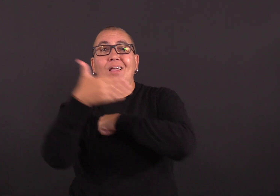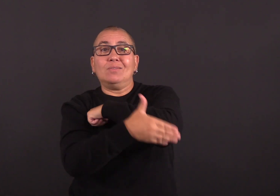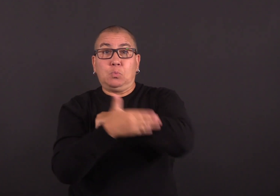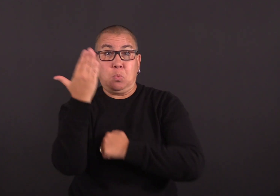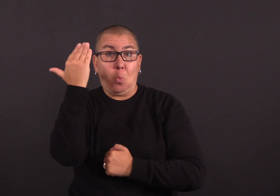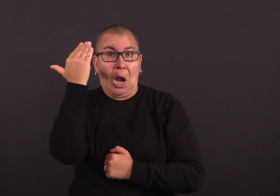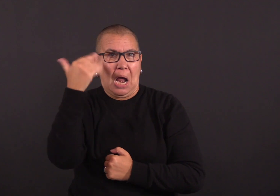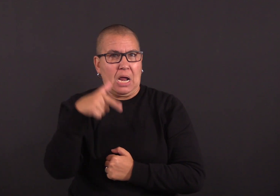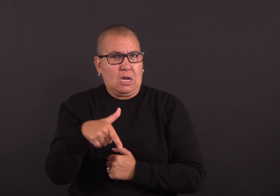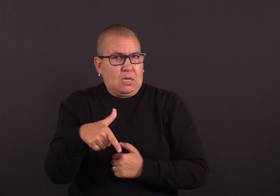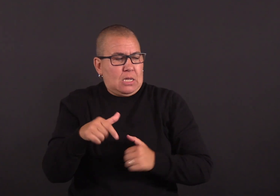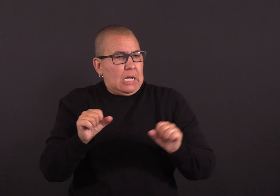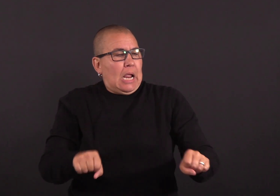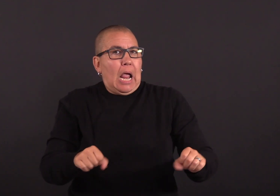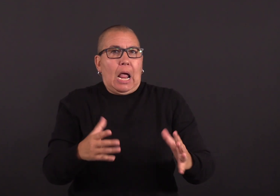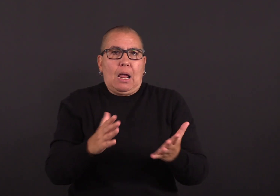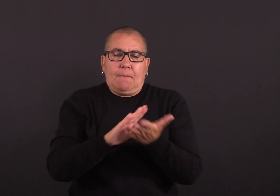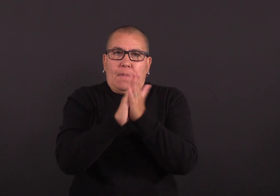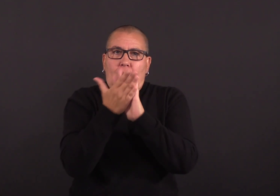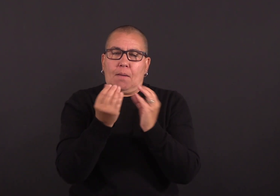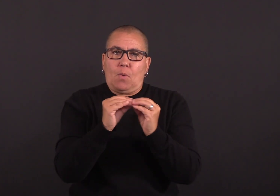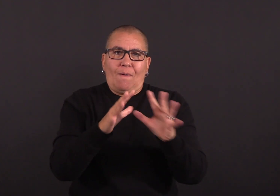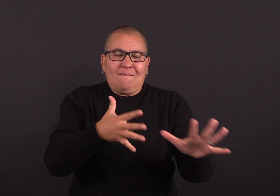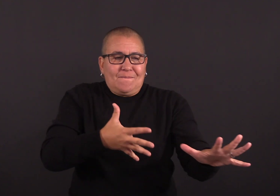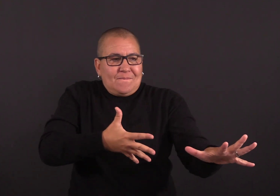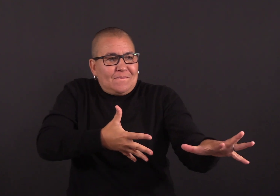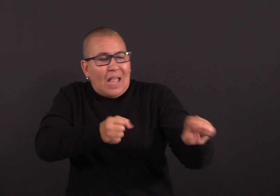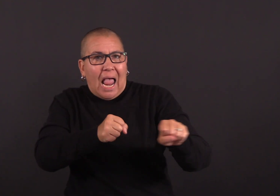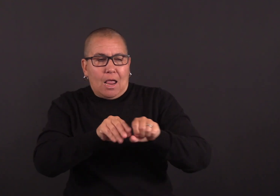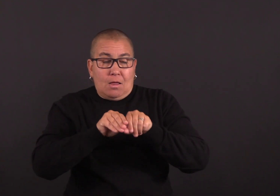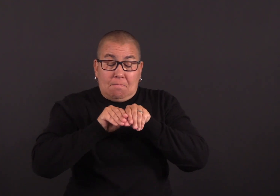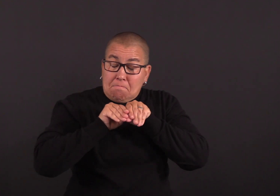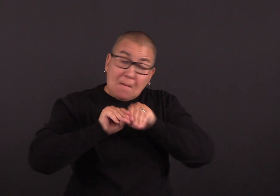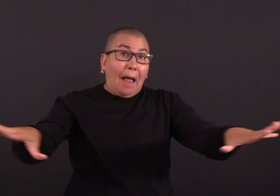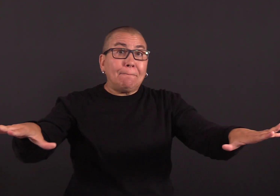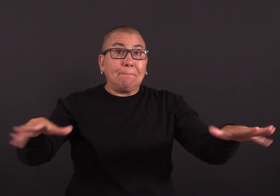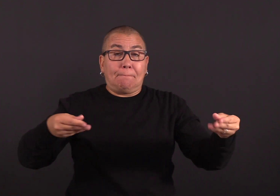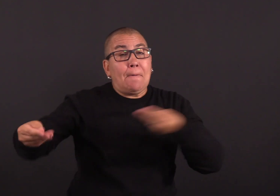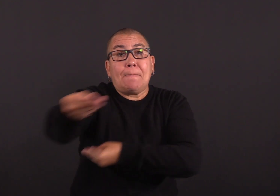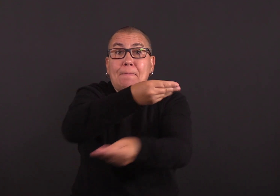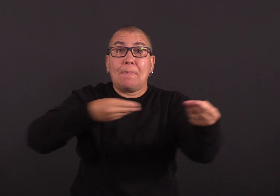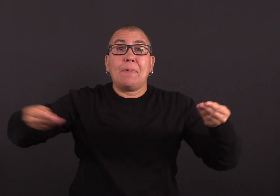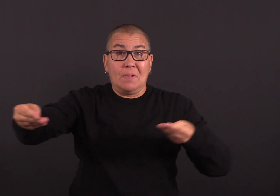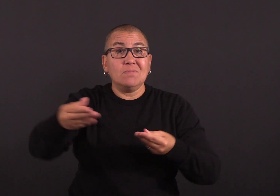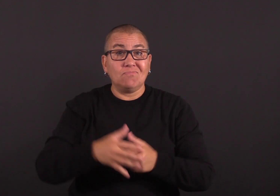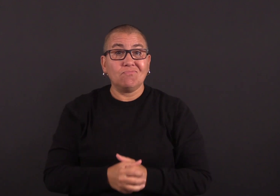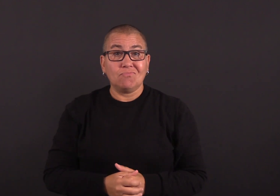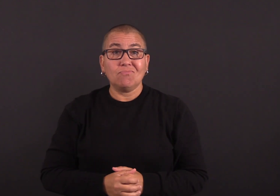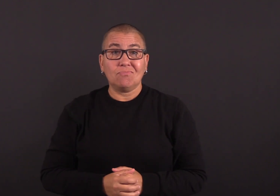other strains because of mutations that could make it more contagious or severe. (The CDC has not yet